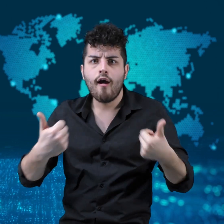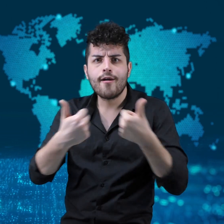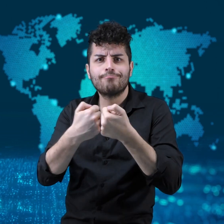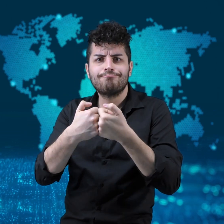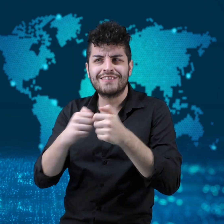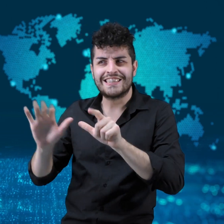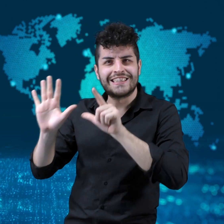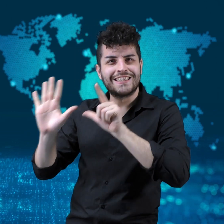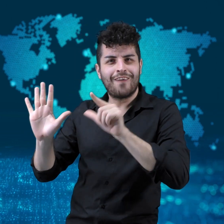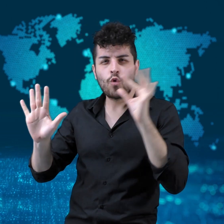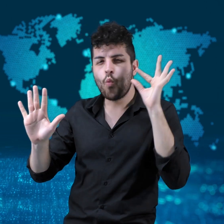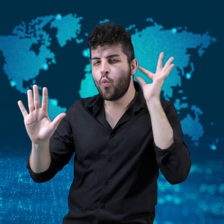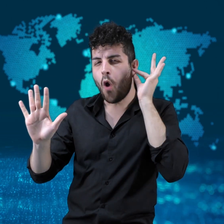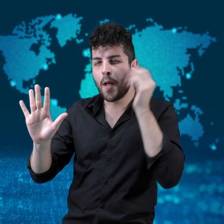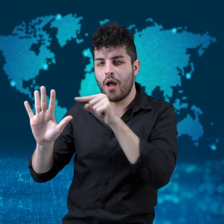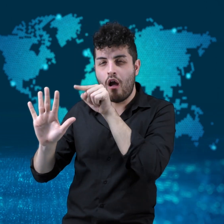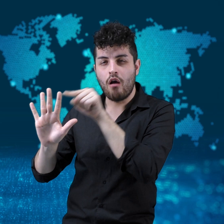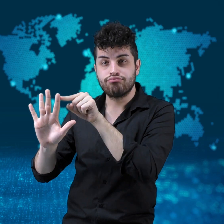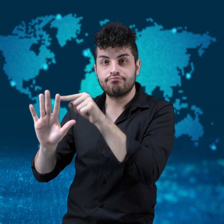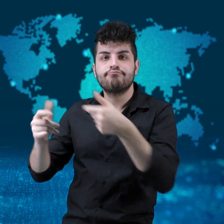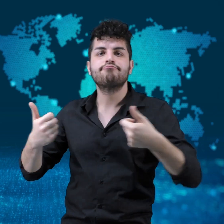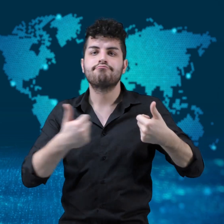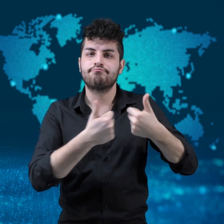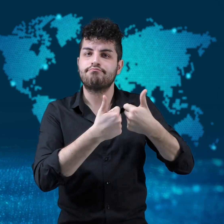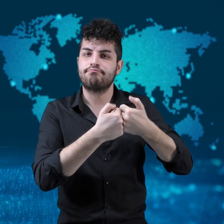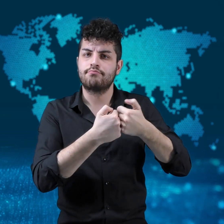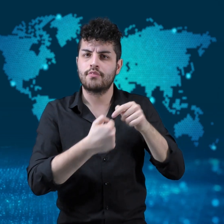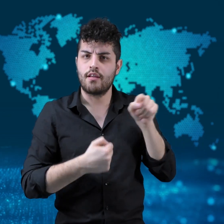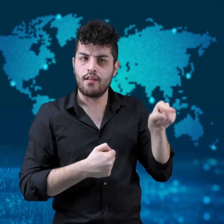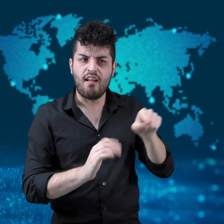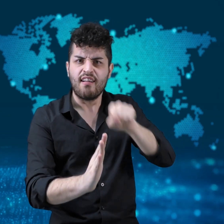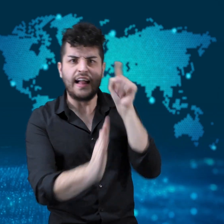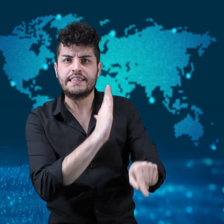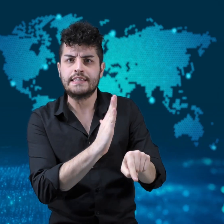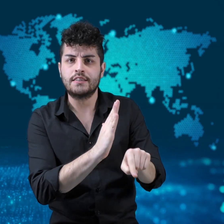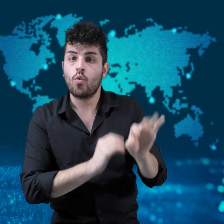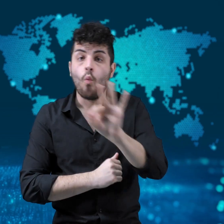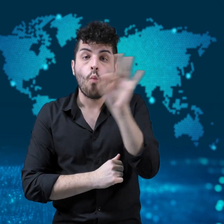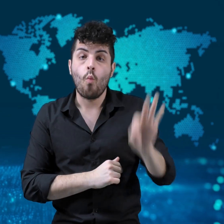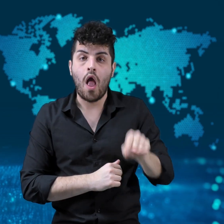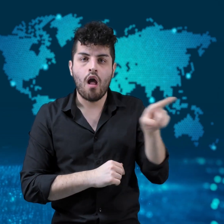which Shiraishi killed to keep silent.